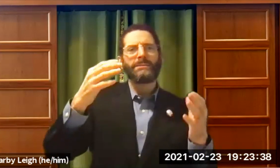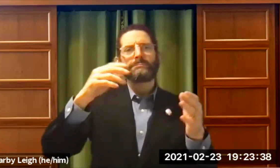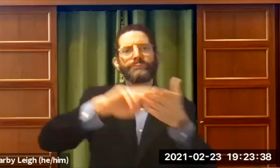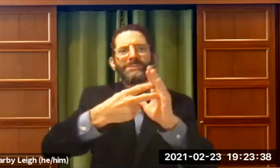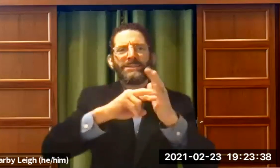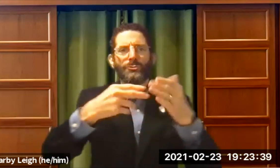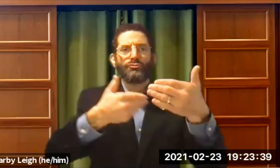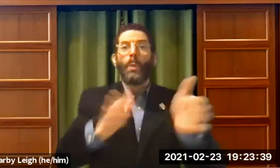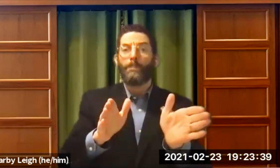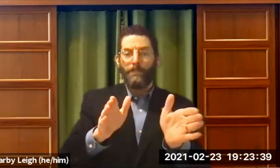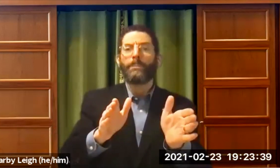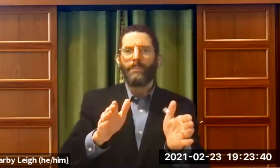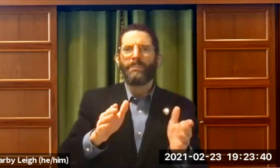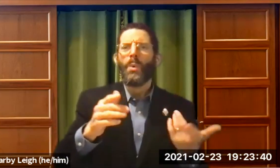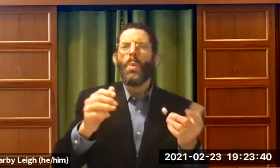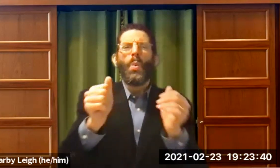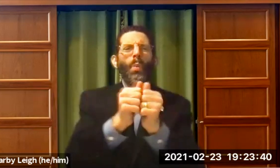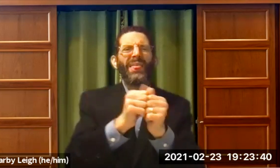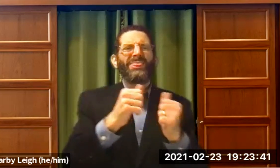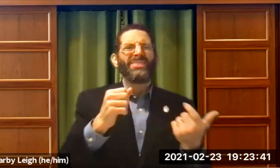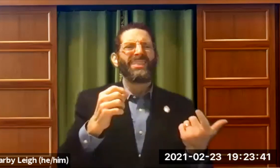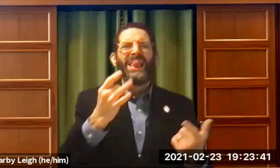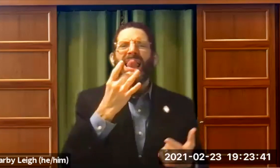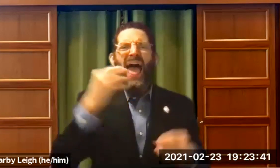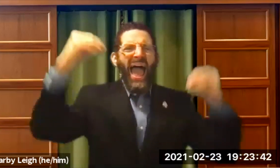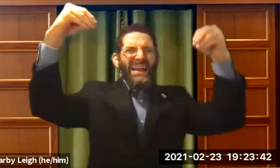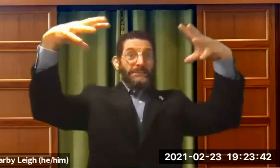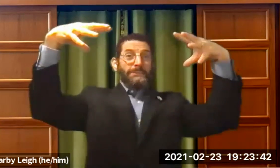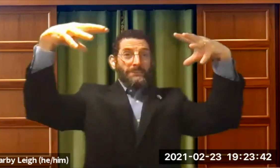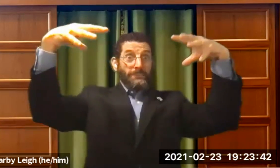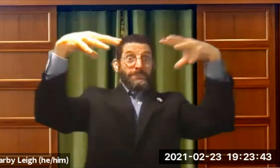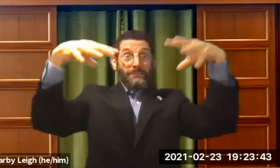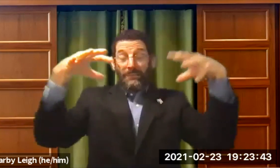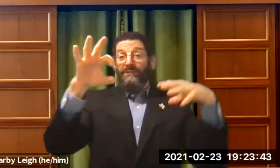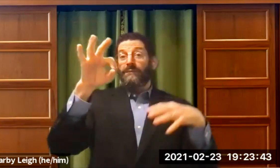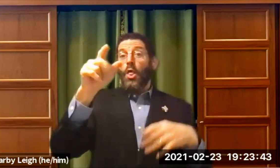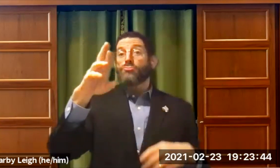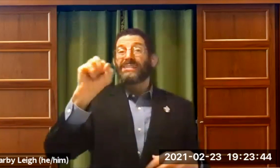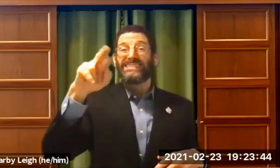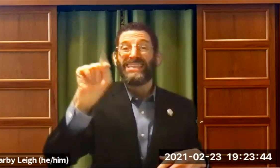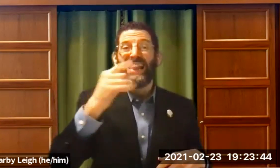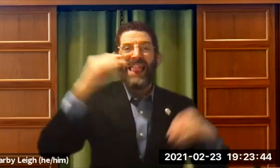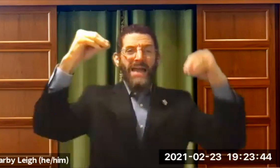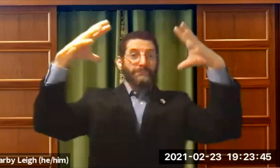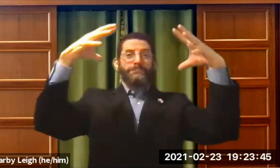. And that multi-purpose room is where we met. There were bright, bright lights.